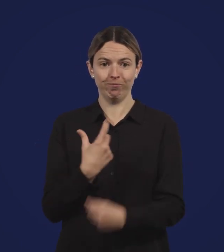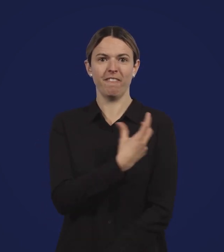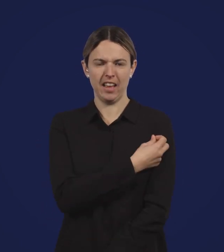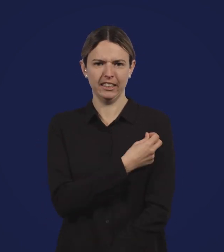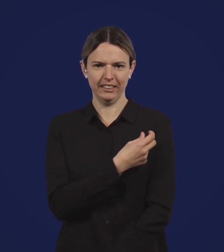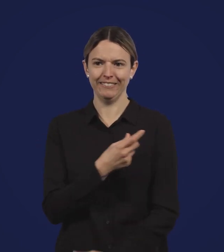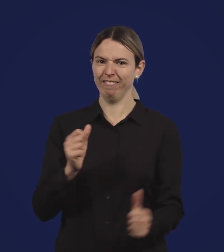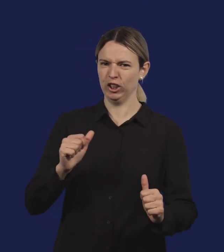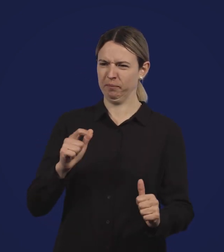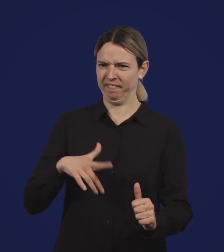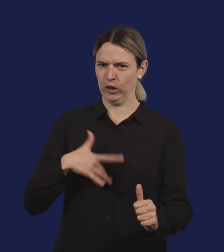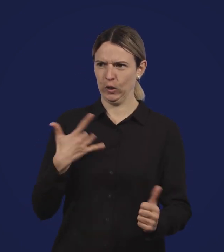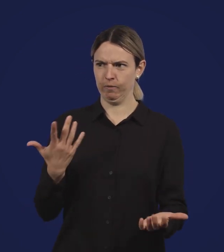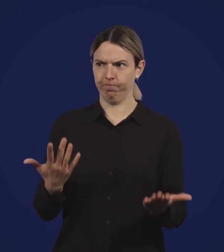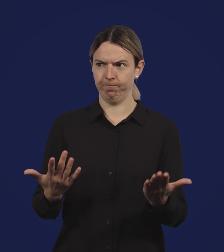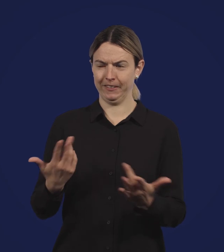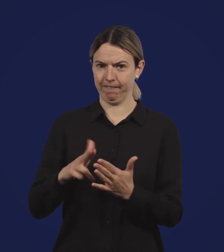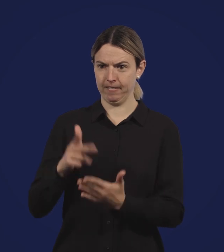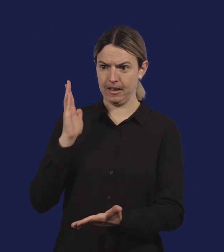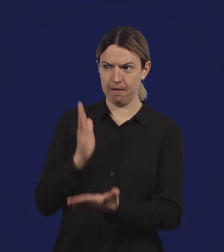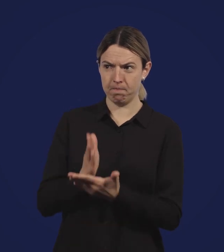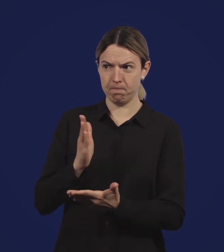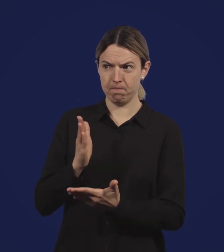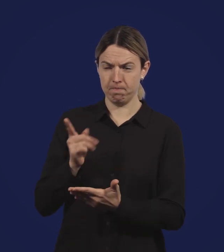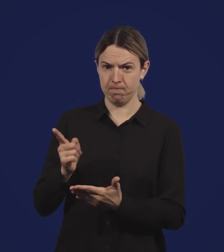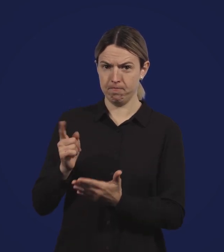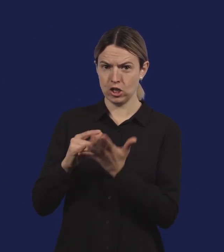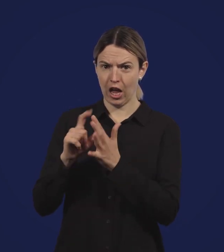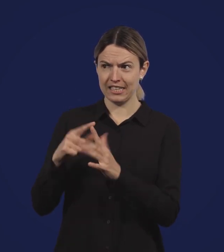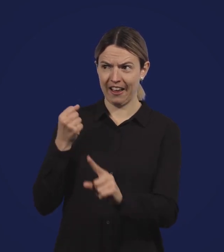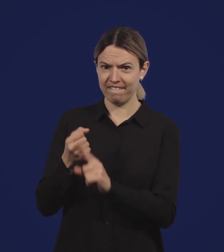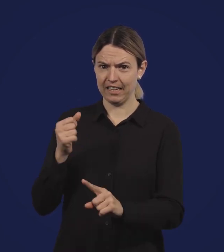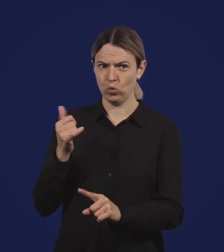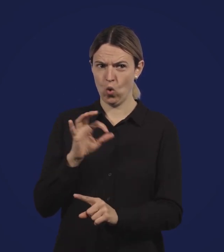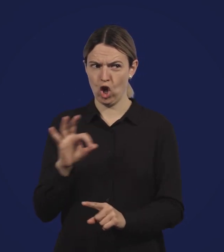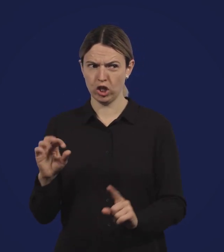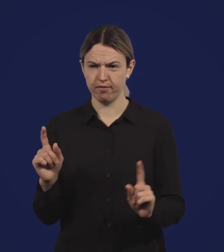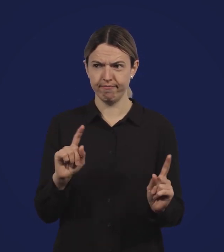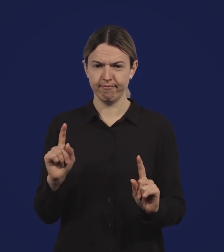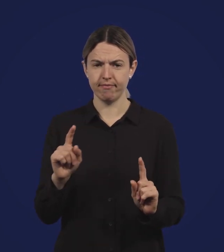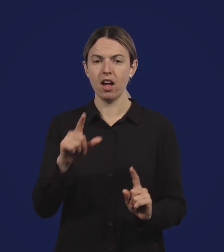If you've received a vaccination and you're unsure if you are experiencing side effects,